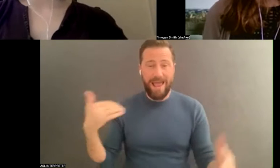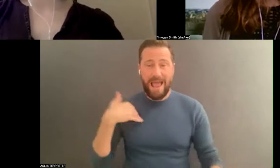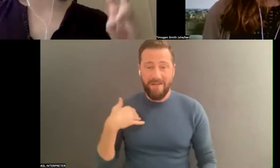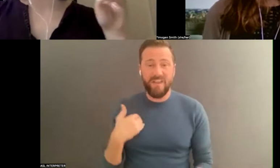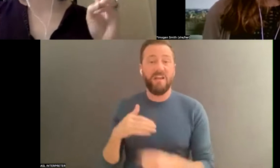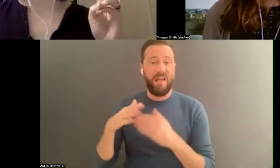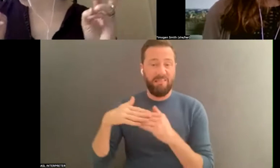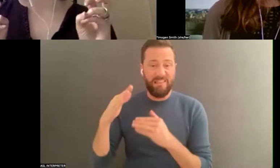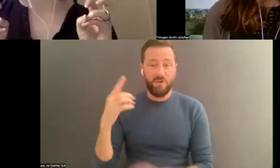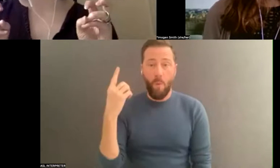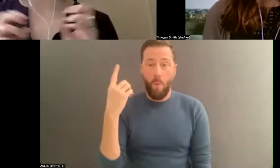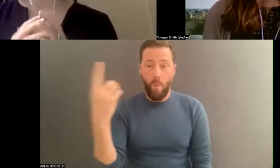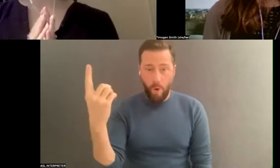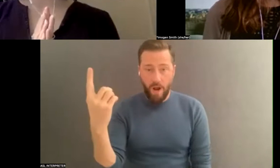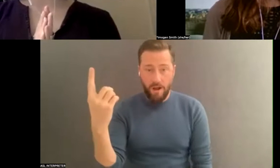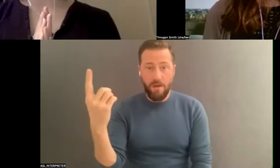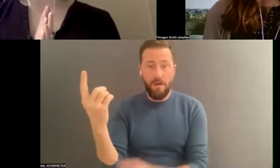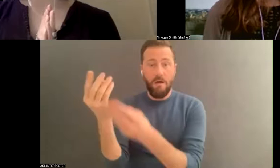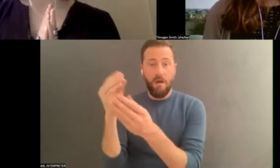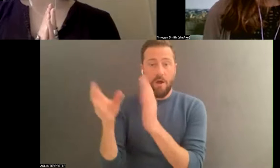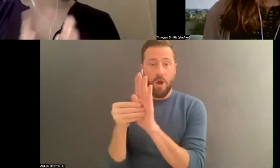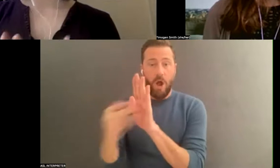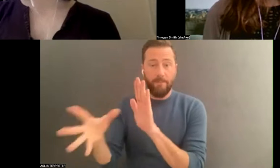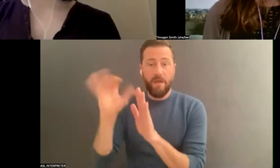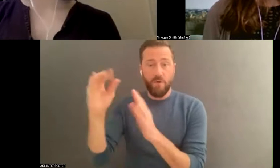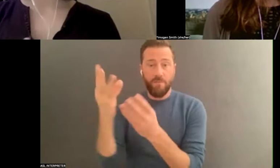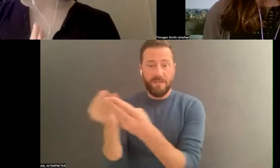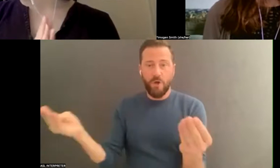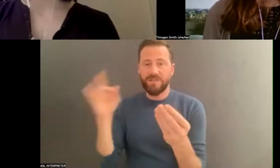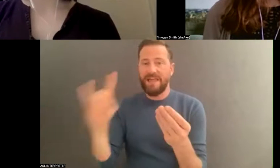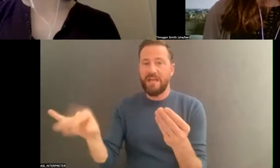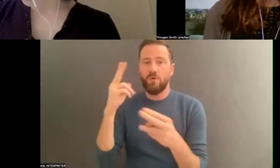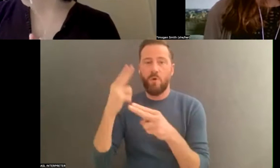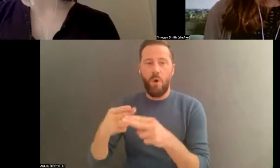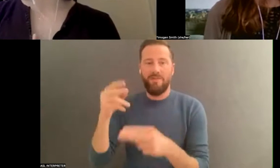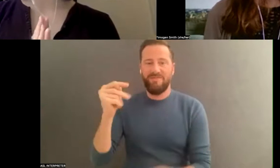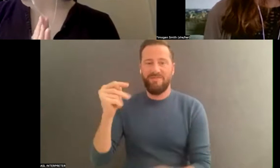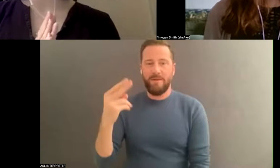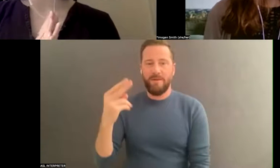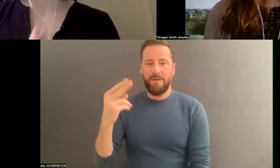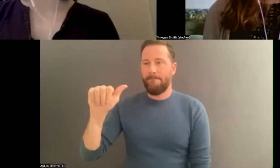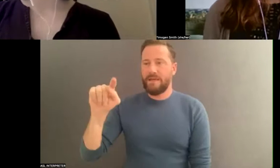archival master copy, meaning that you never change it, you don't make copies or edits or otherwise mess